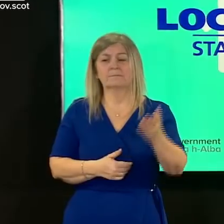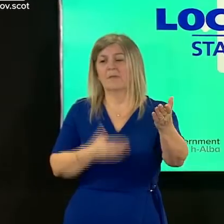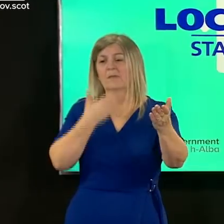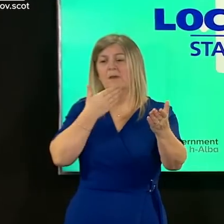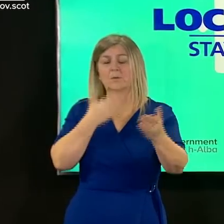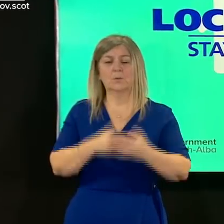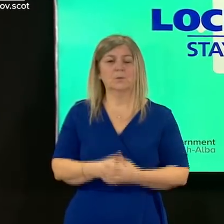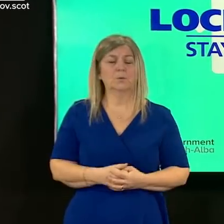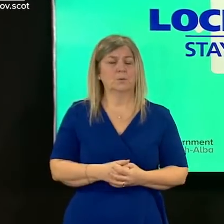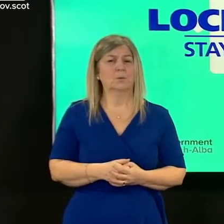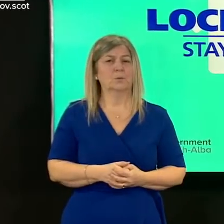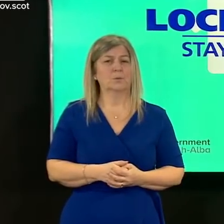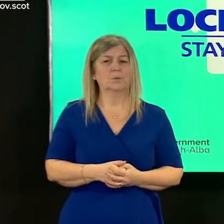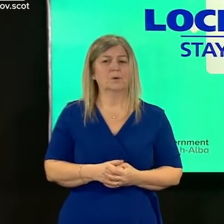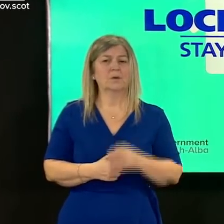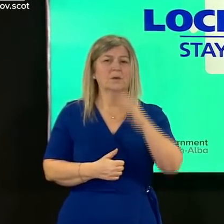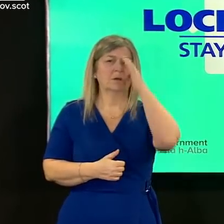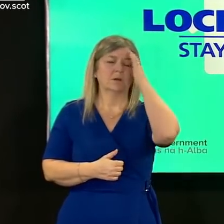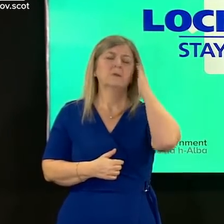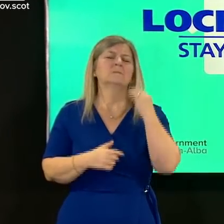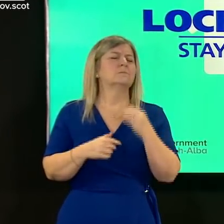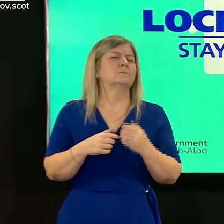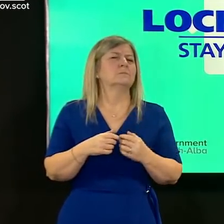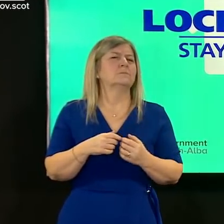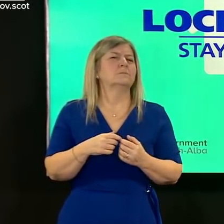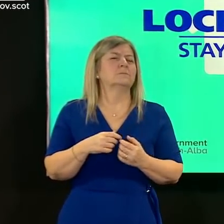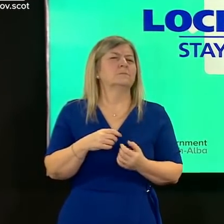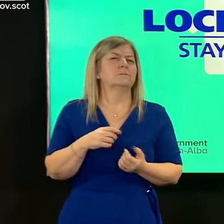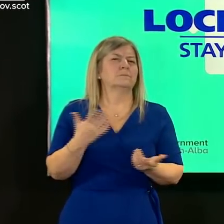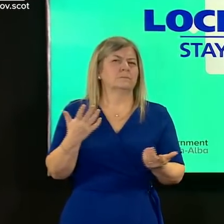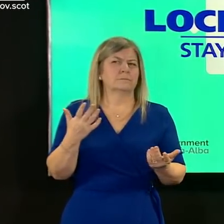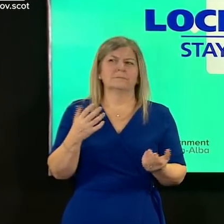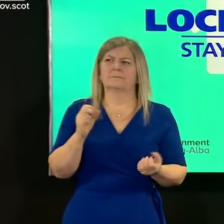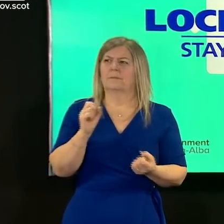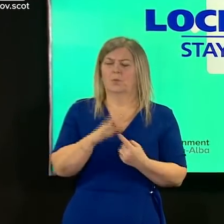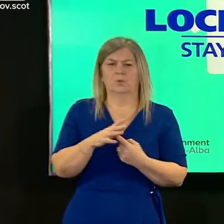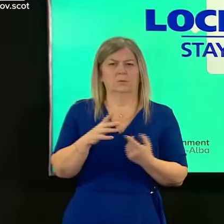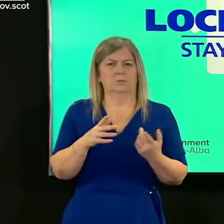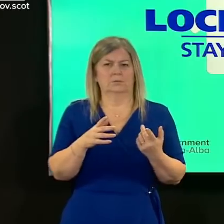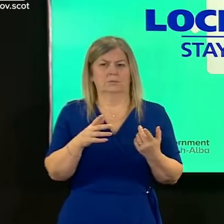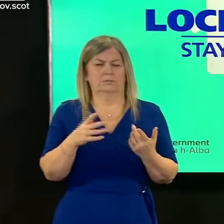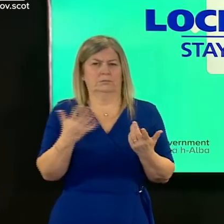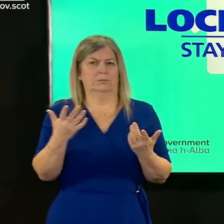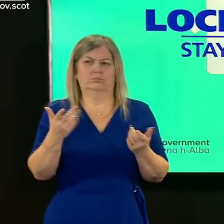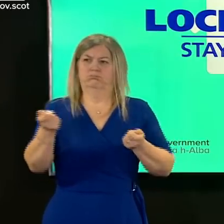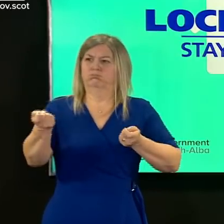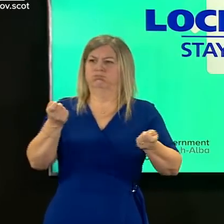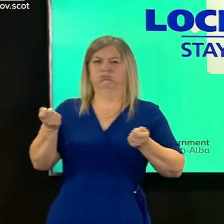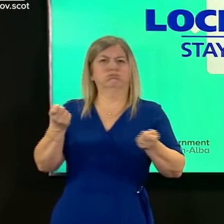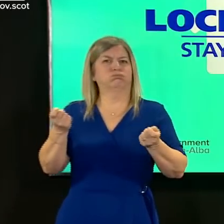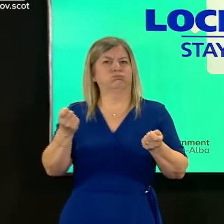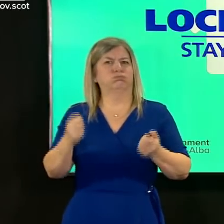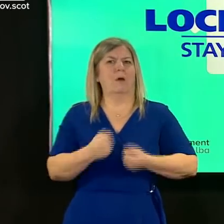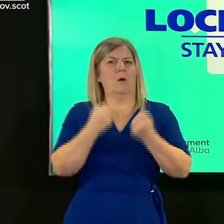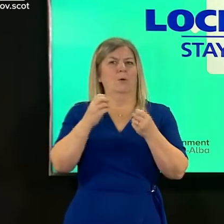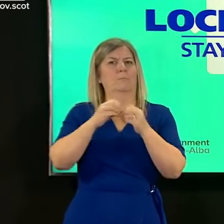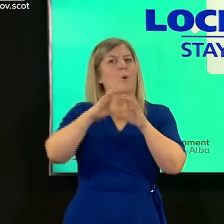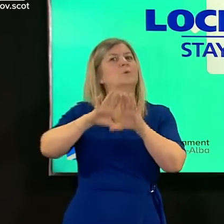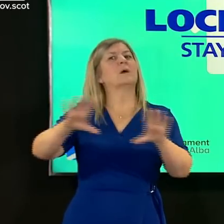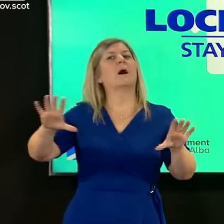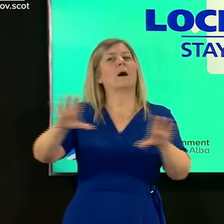made about the importance of doing everything we can to manage our borders and that is why the